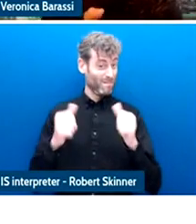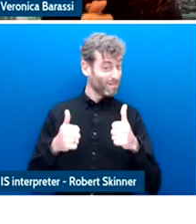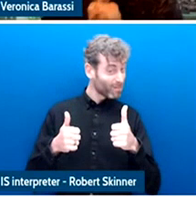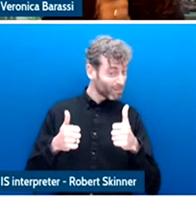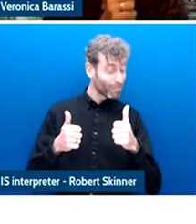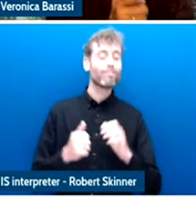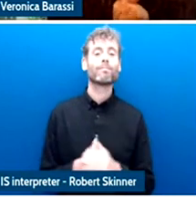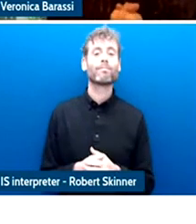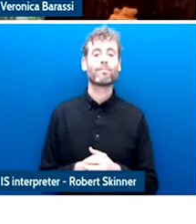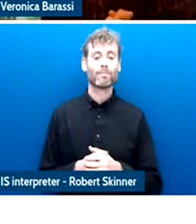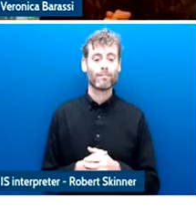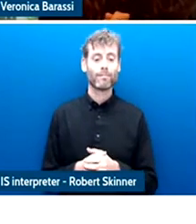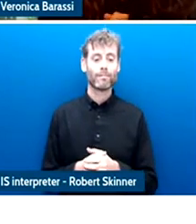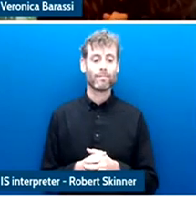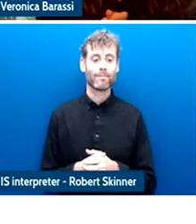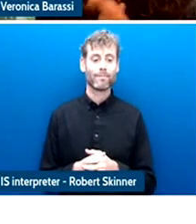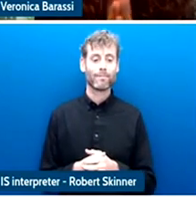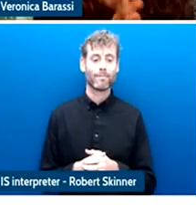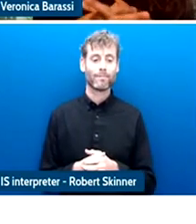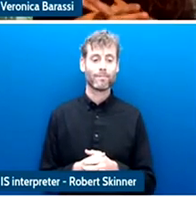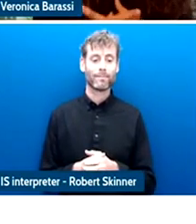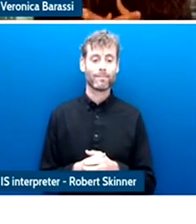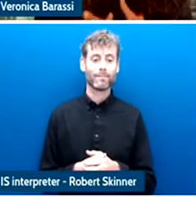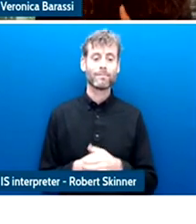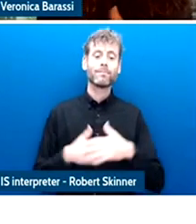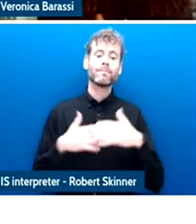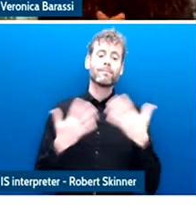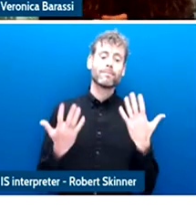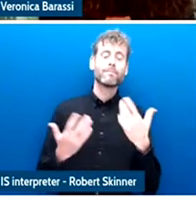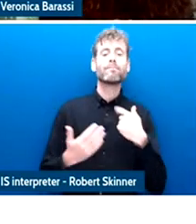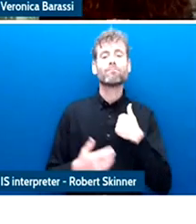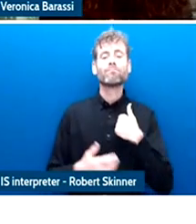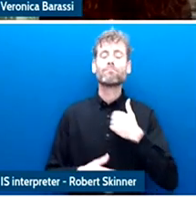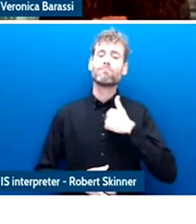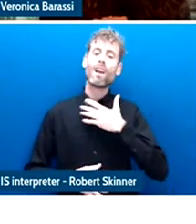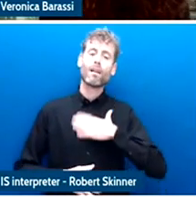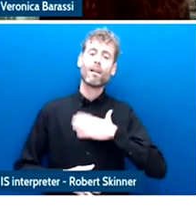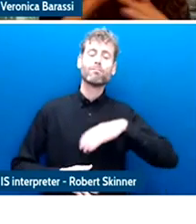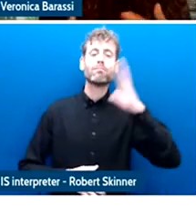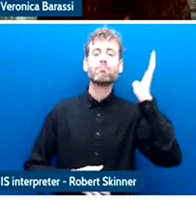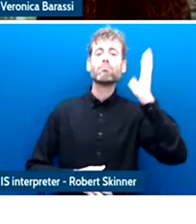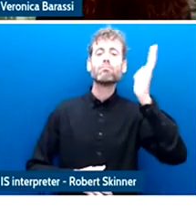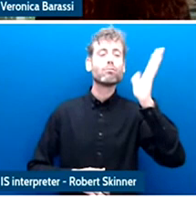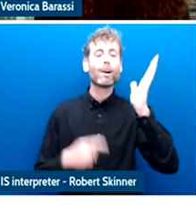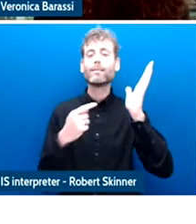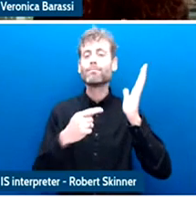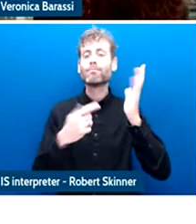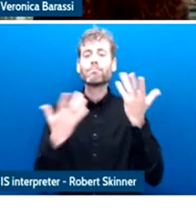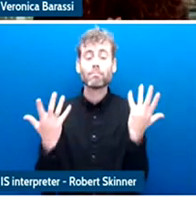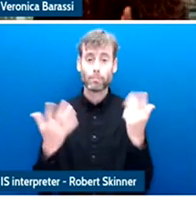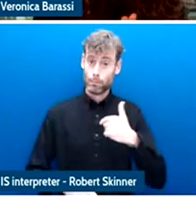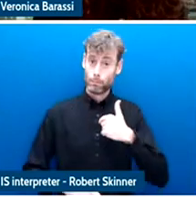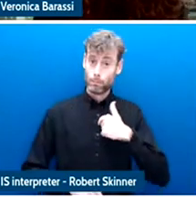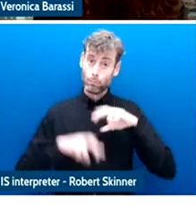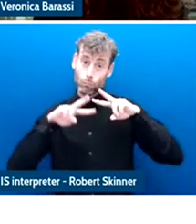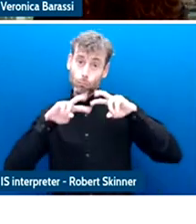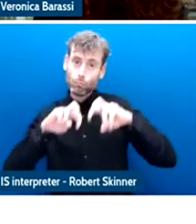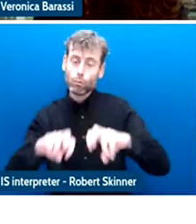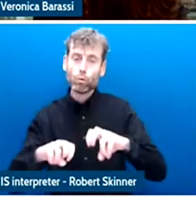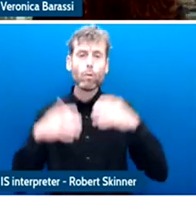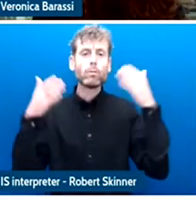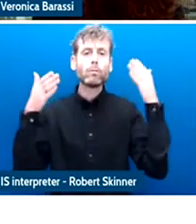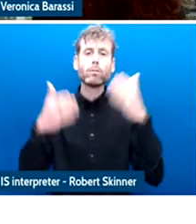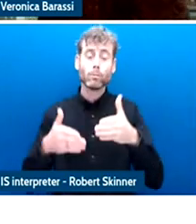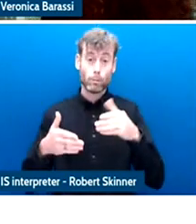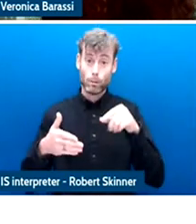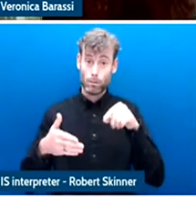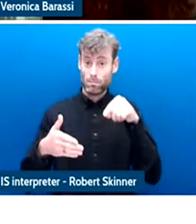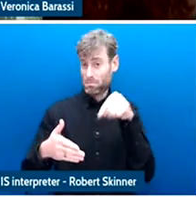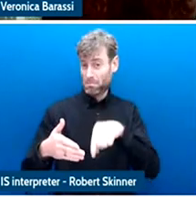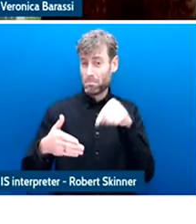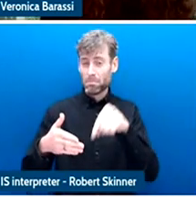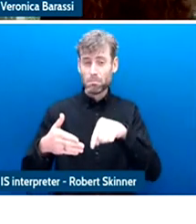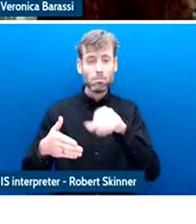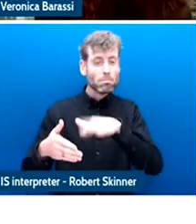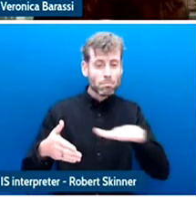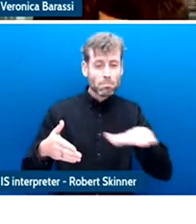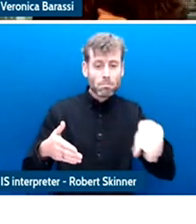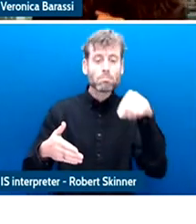So, I wanted to talk to you today about my own research since 2015, 2016